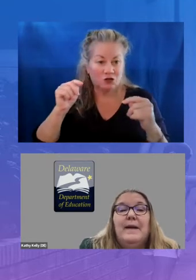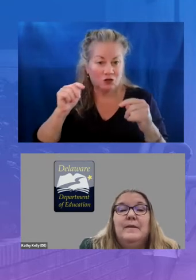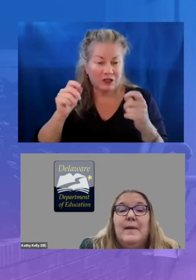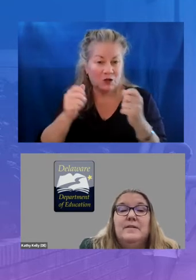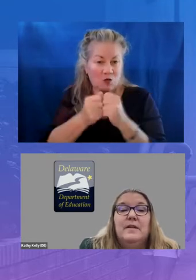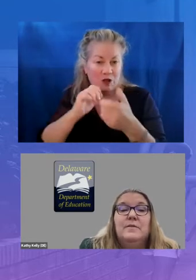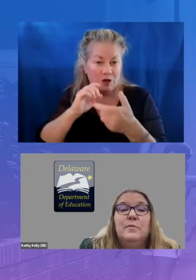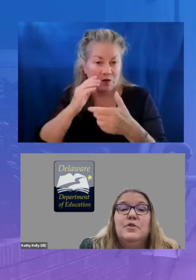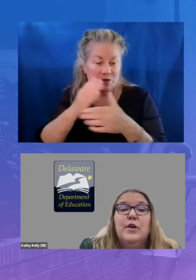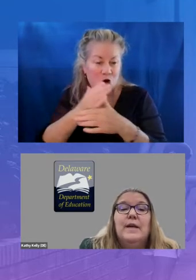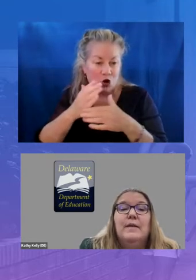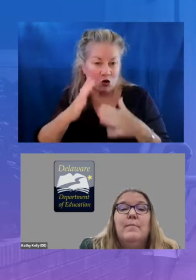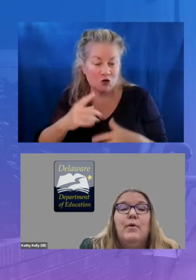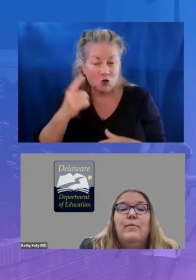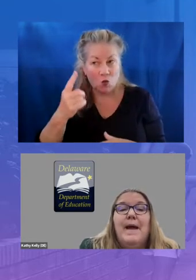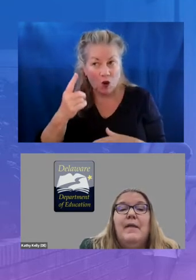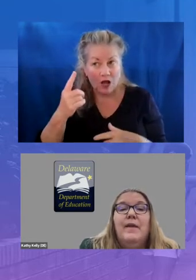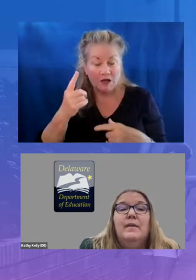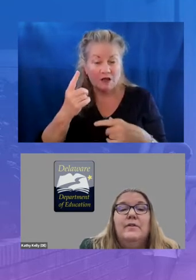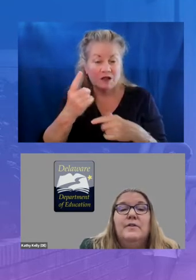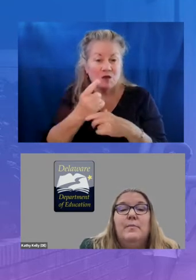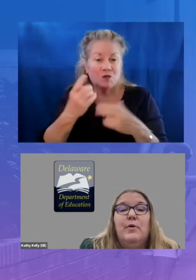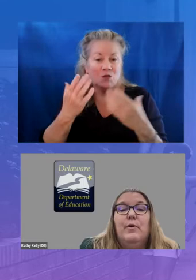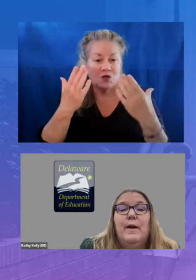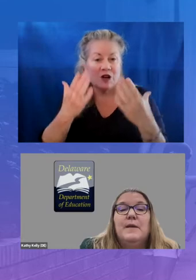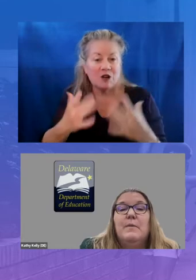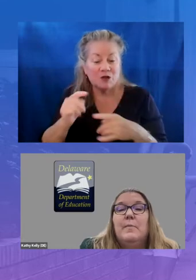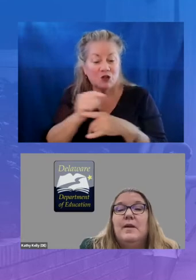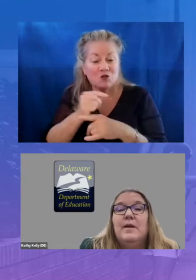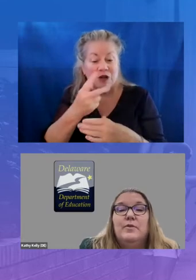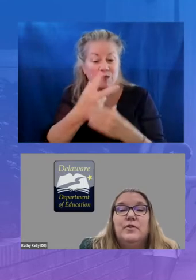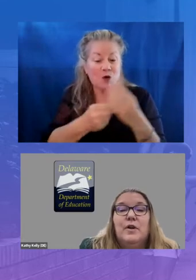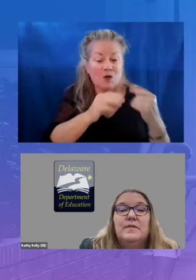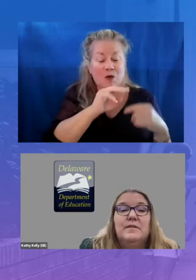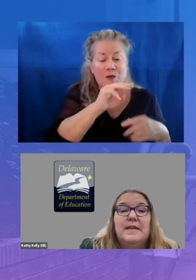to basics was trained in both math and literacy programs that were being used across the state